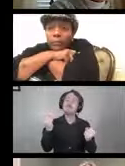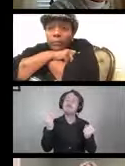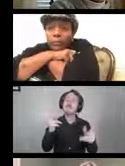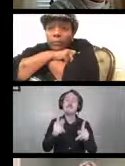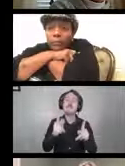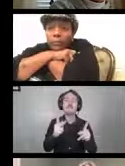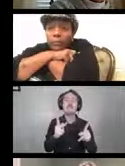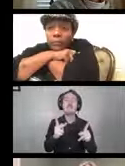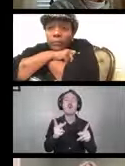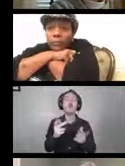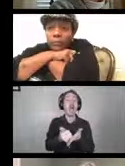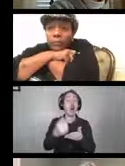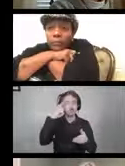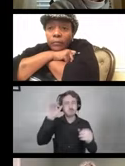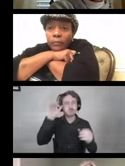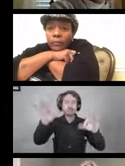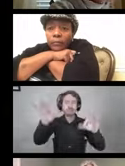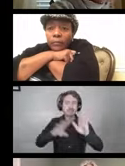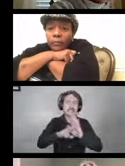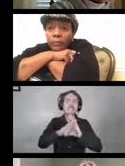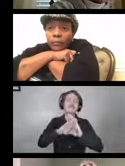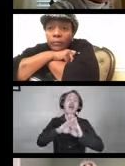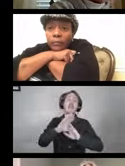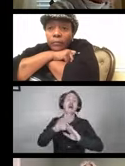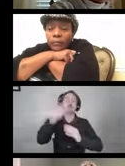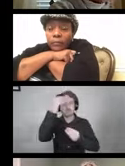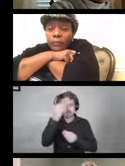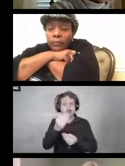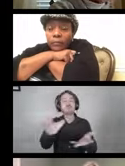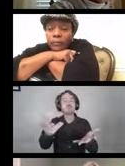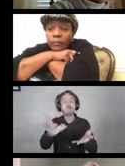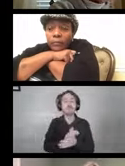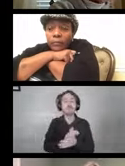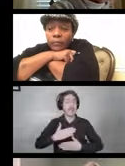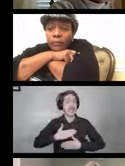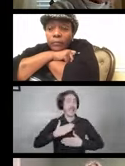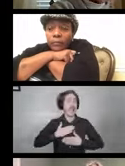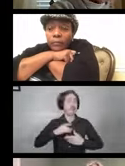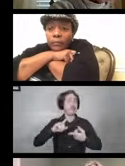to this development of this content too. So glad to see Friends of Disabled Adults